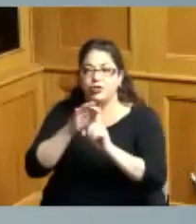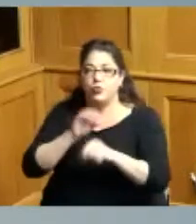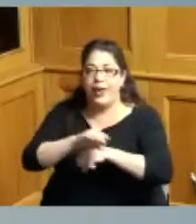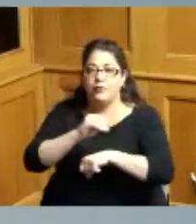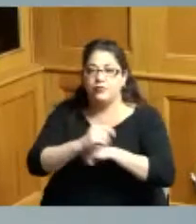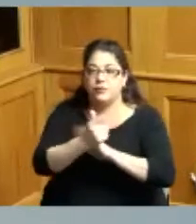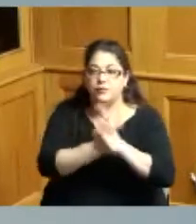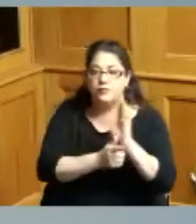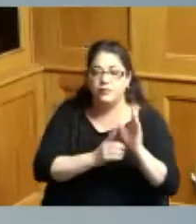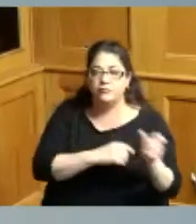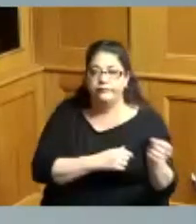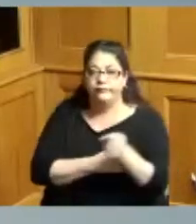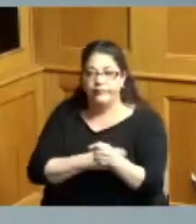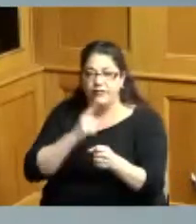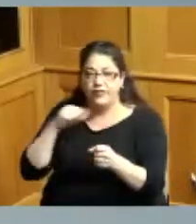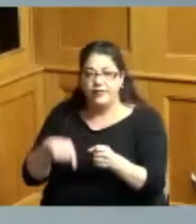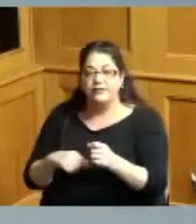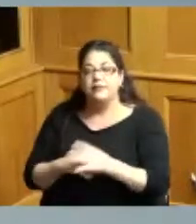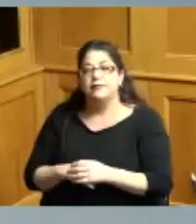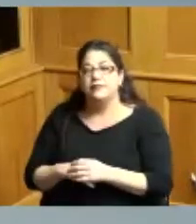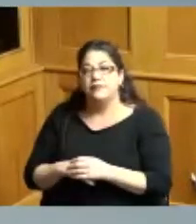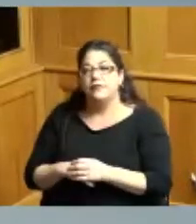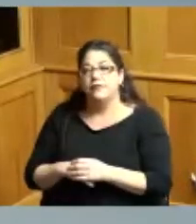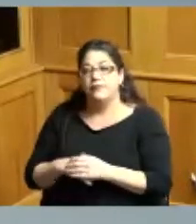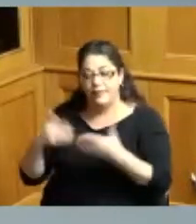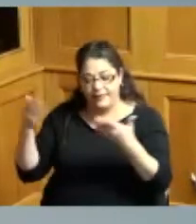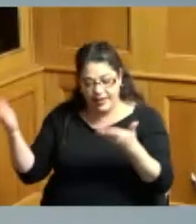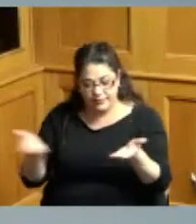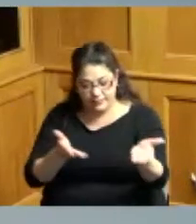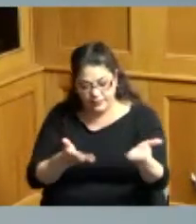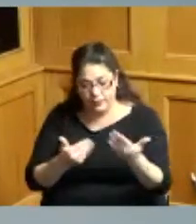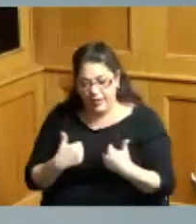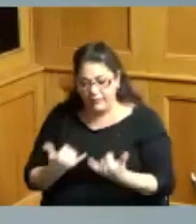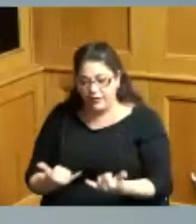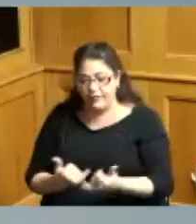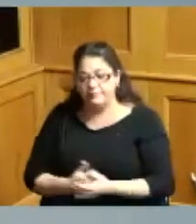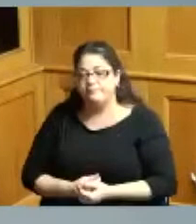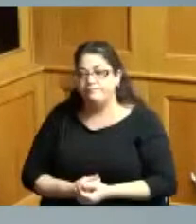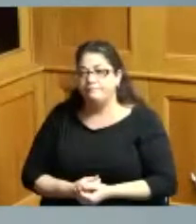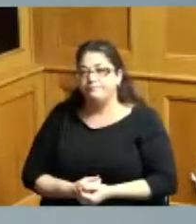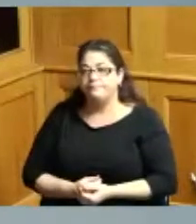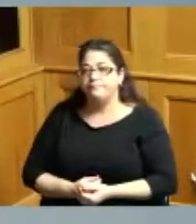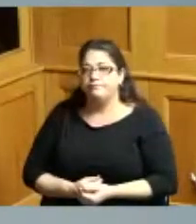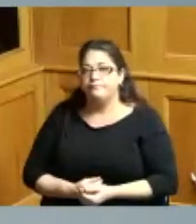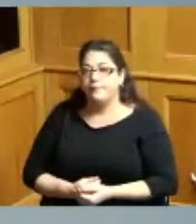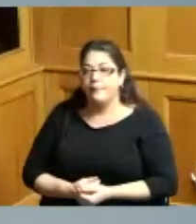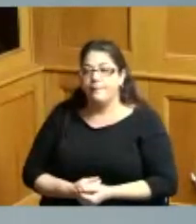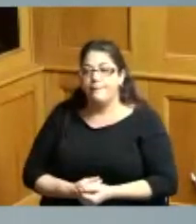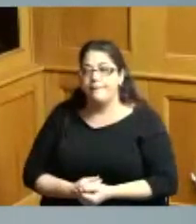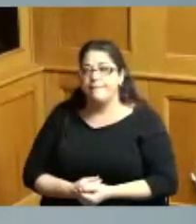so that is the resolution that is before you it is again resolution authorizing the